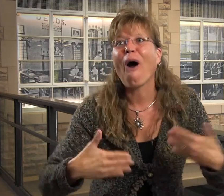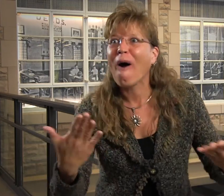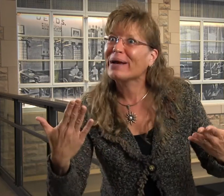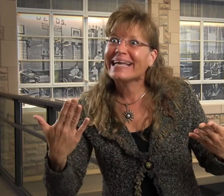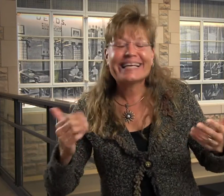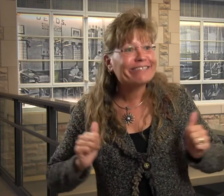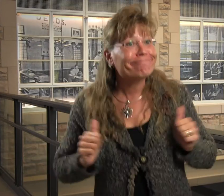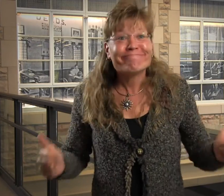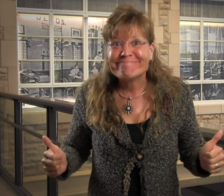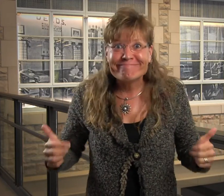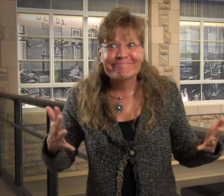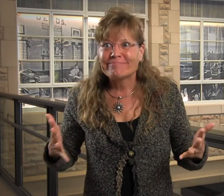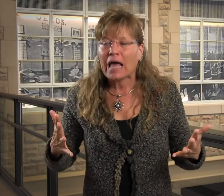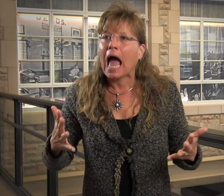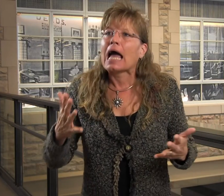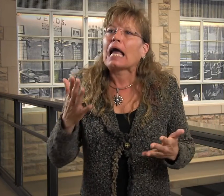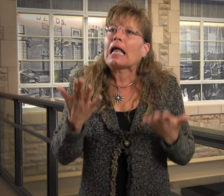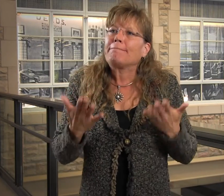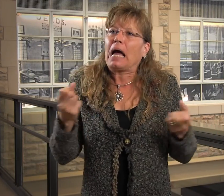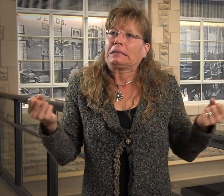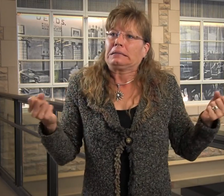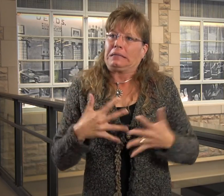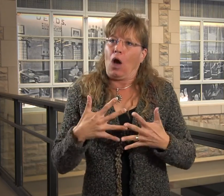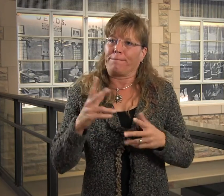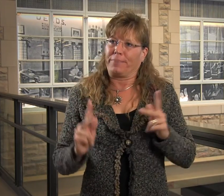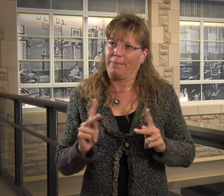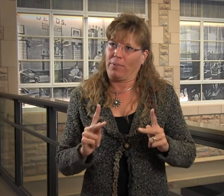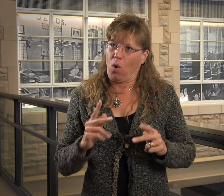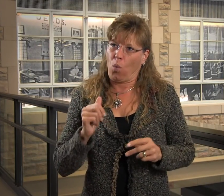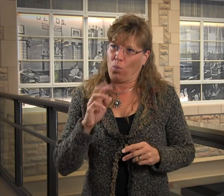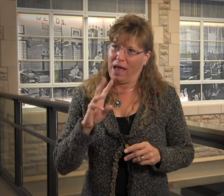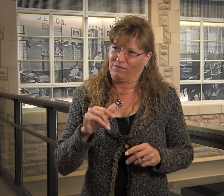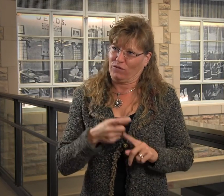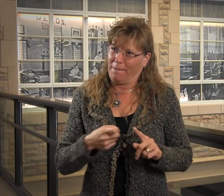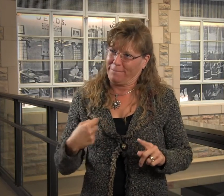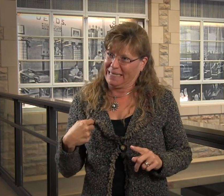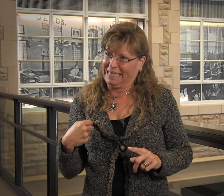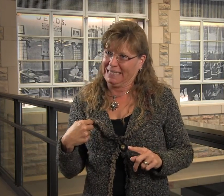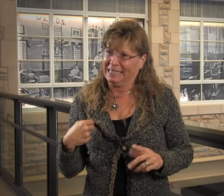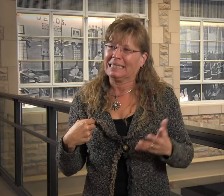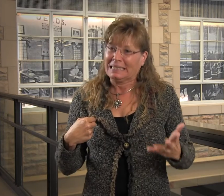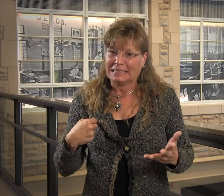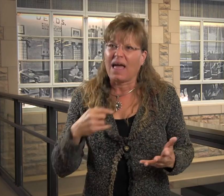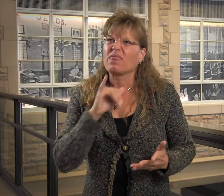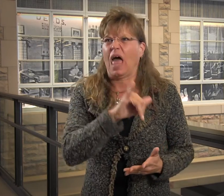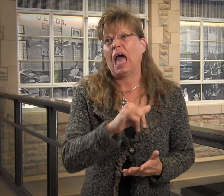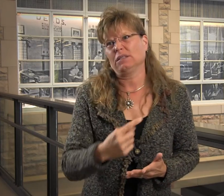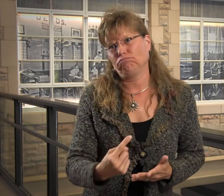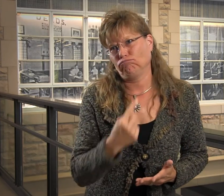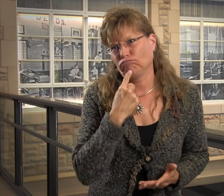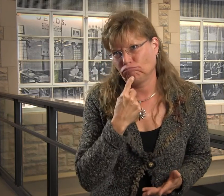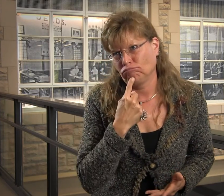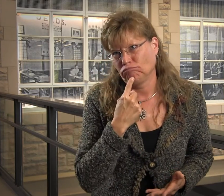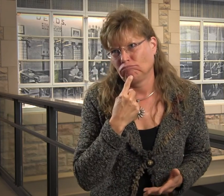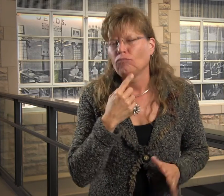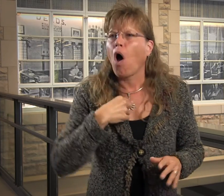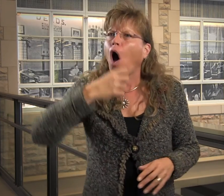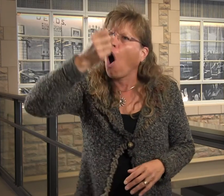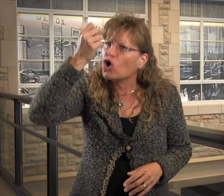I'm outgoing, assertive, and that might actually scare people away from me. That's very disappointing.